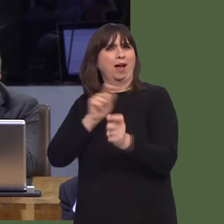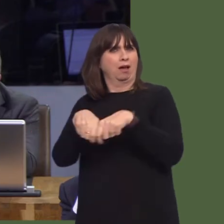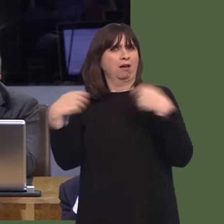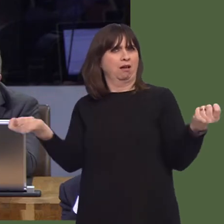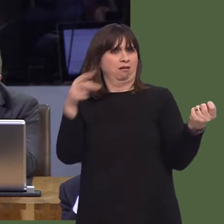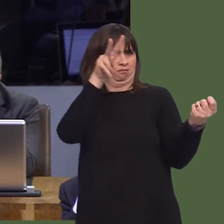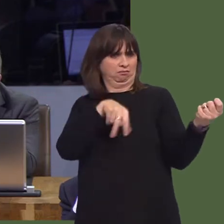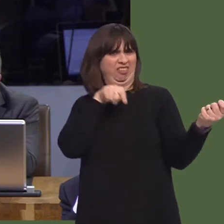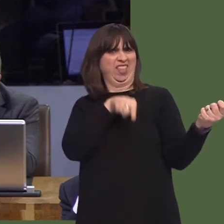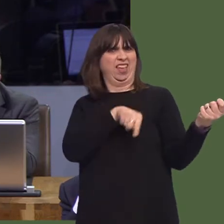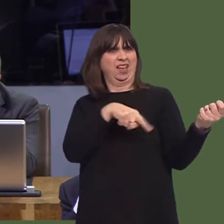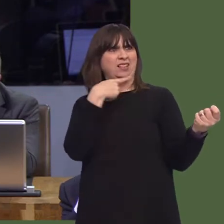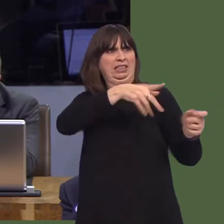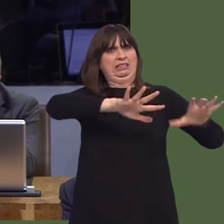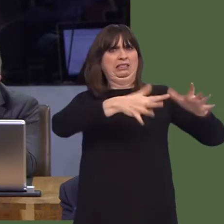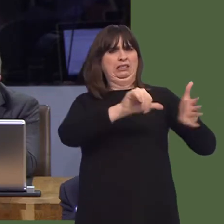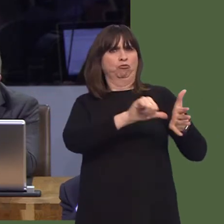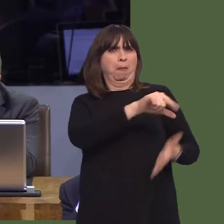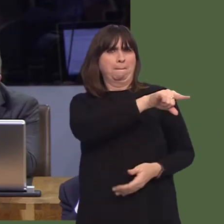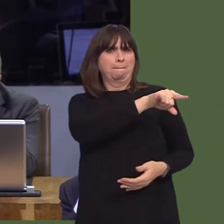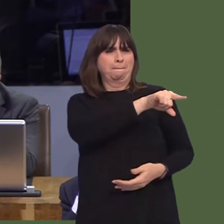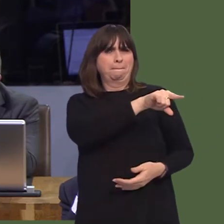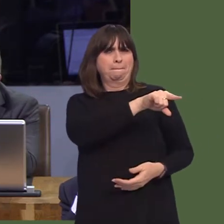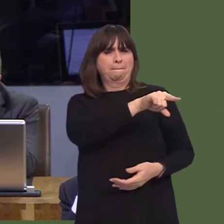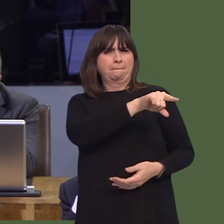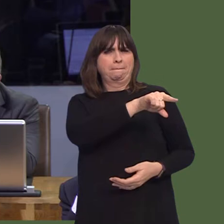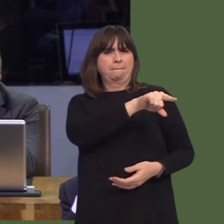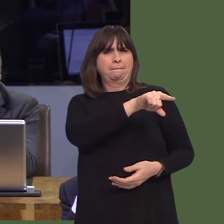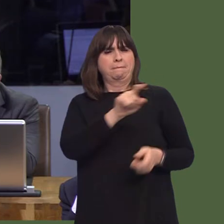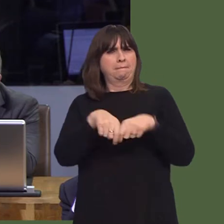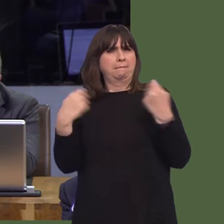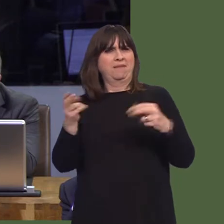Now, I've only had permission to refer to one of these disclosures so far, but the person's